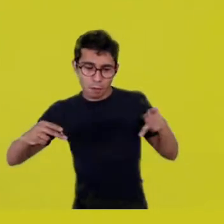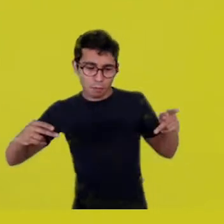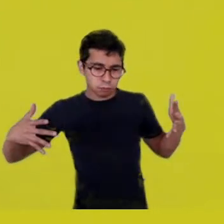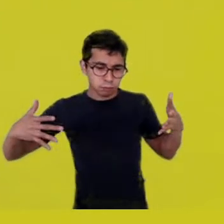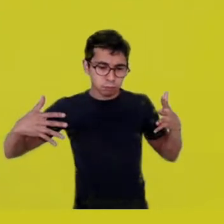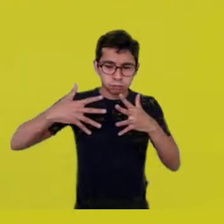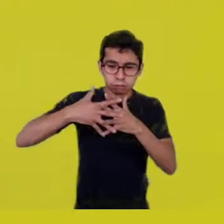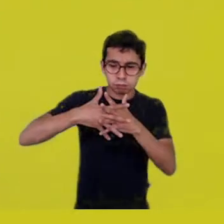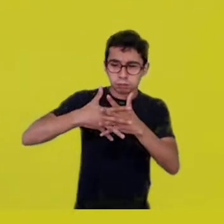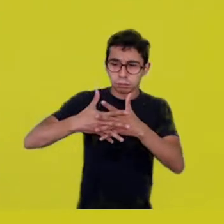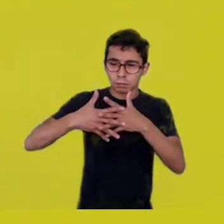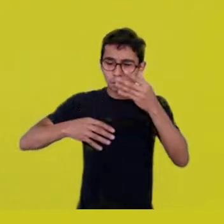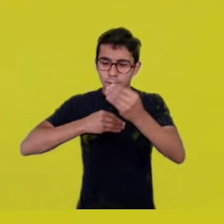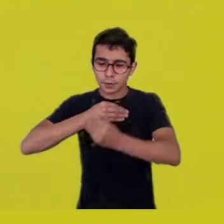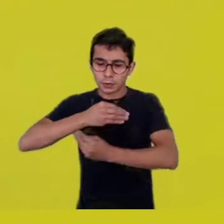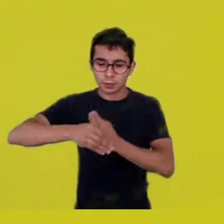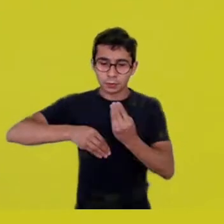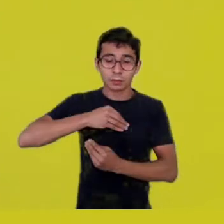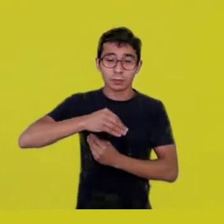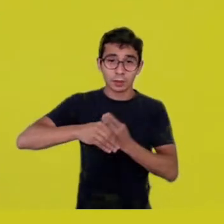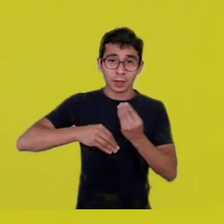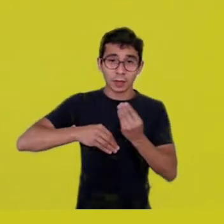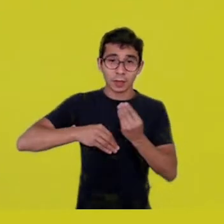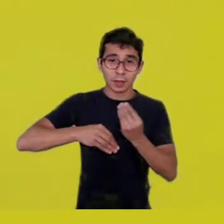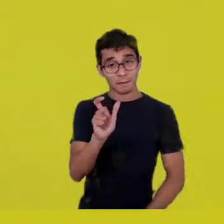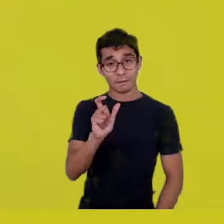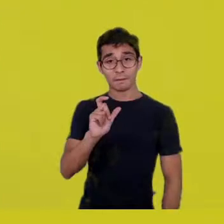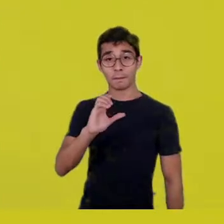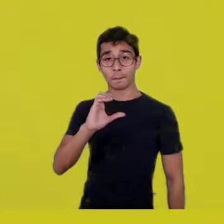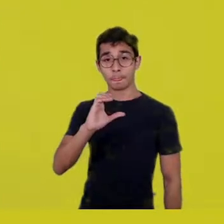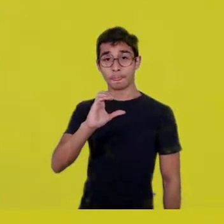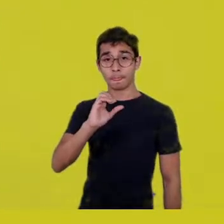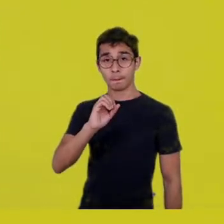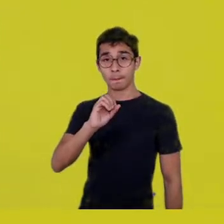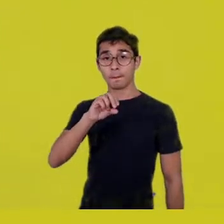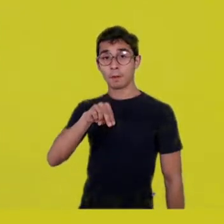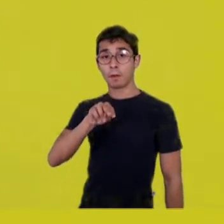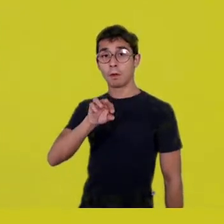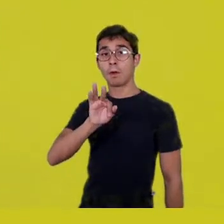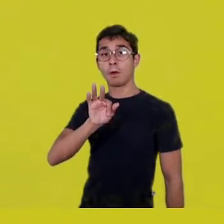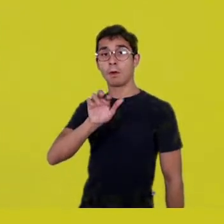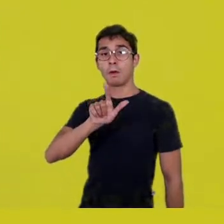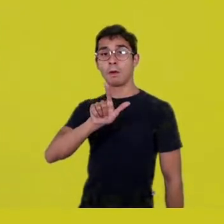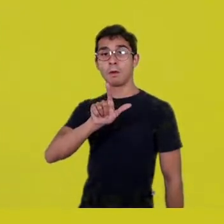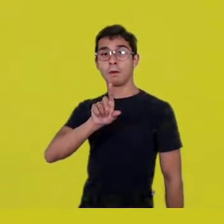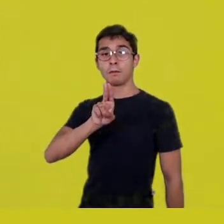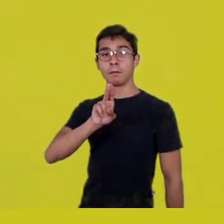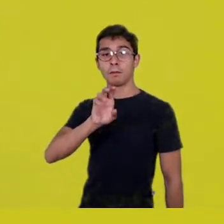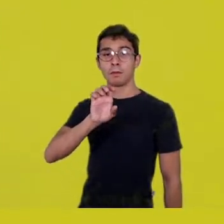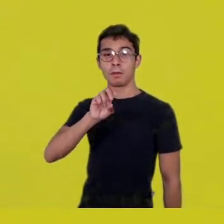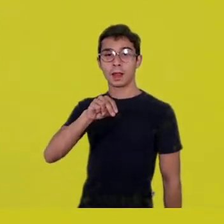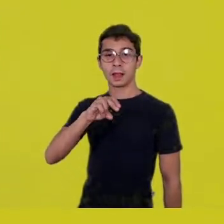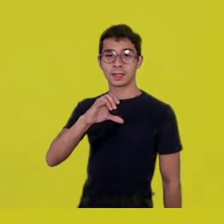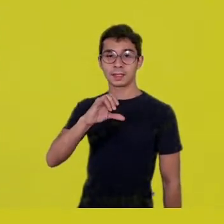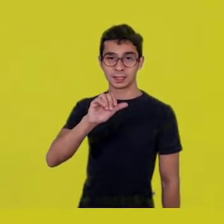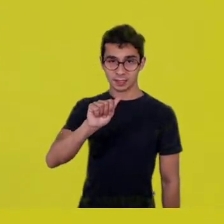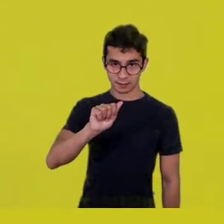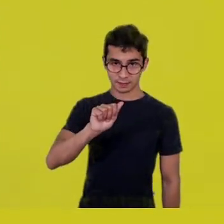In his poetic, so generous, he manages to admit